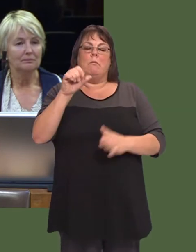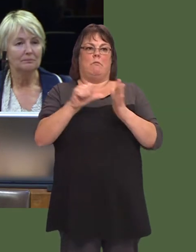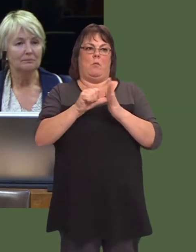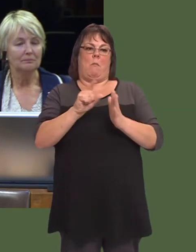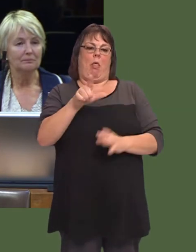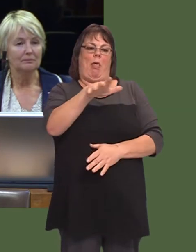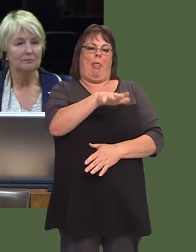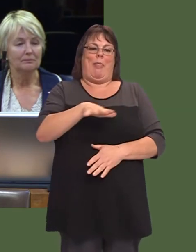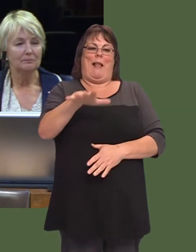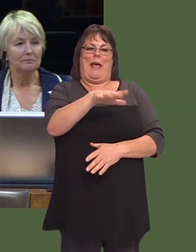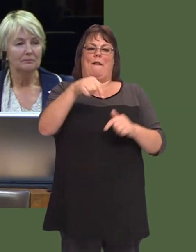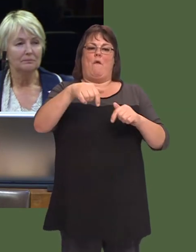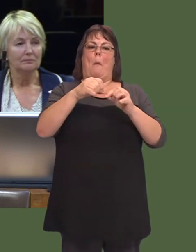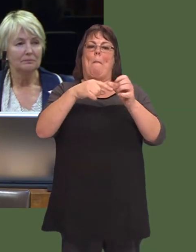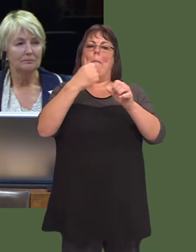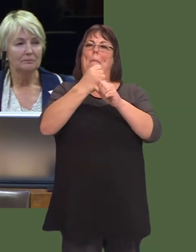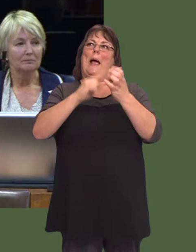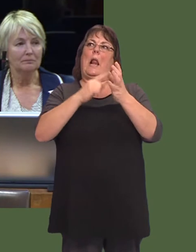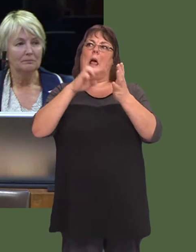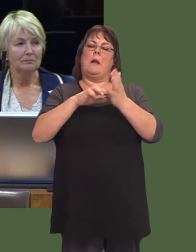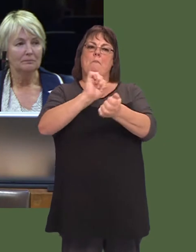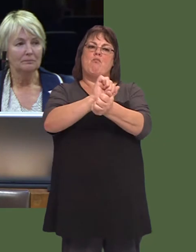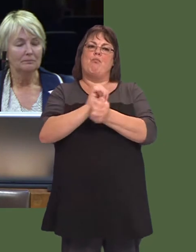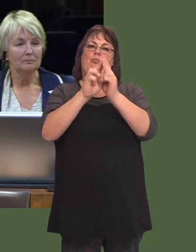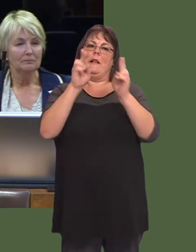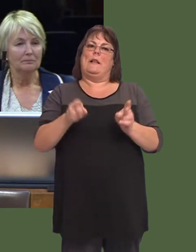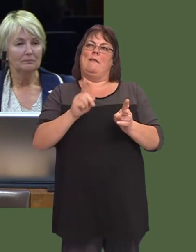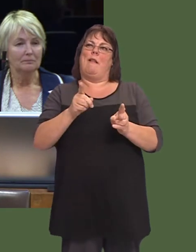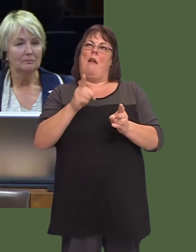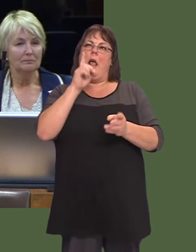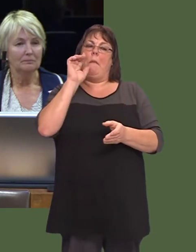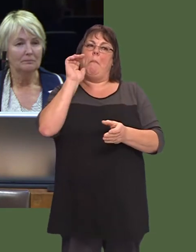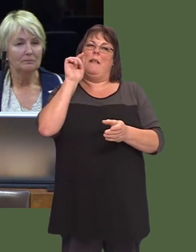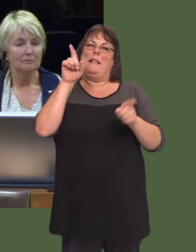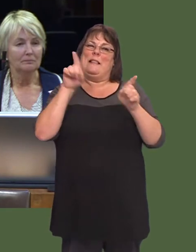But the land earmarked for the Baglan prison appears to sit on the blueprint.